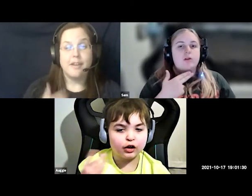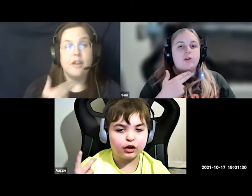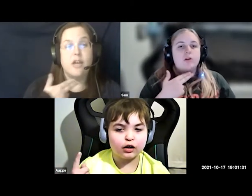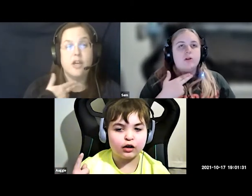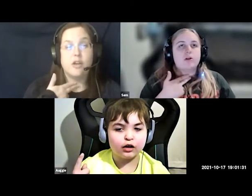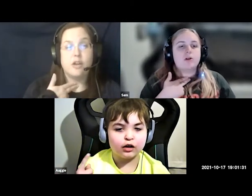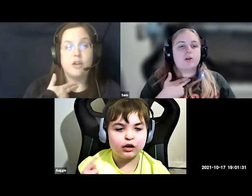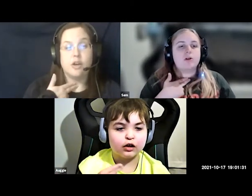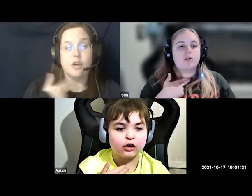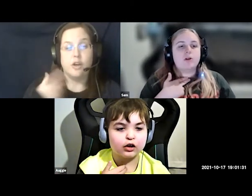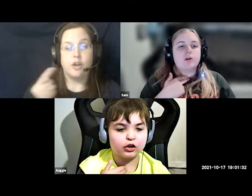good good